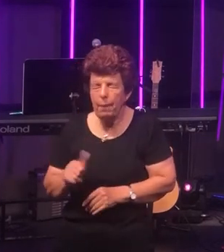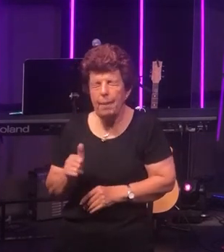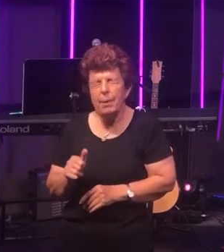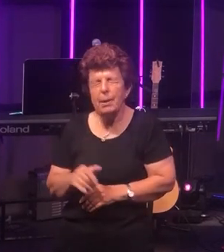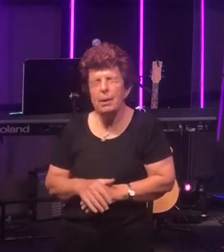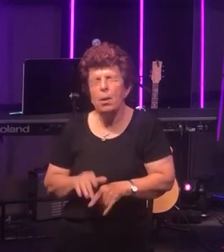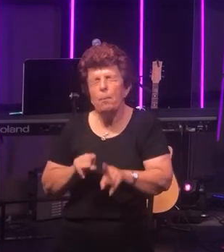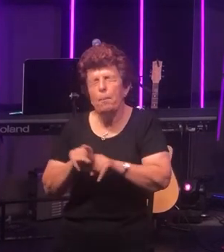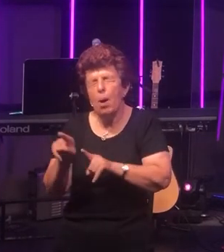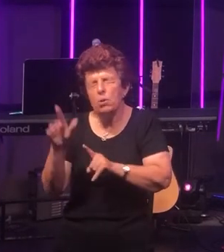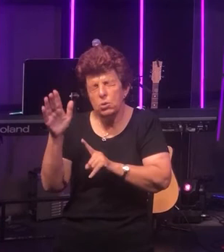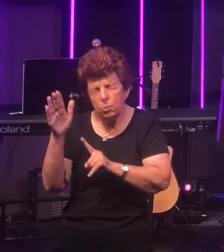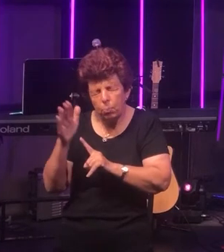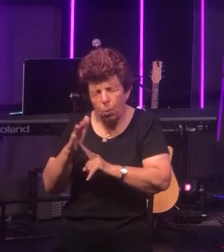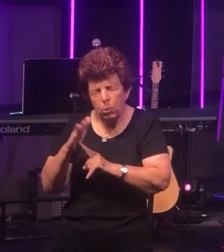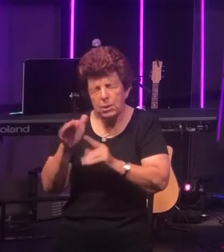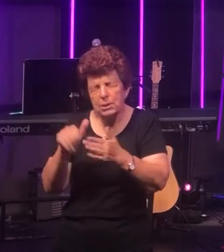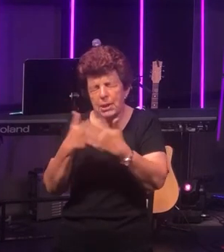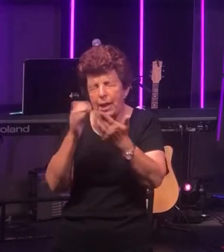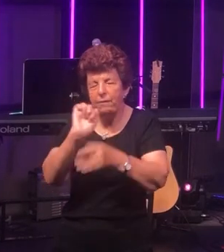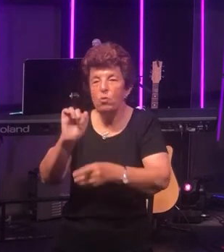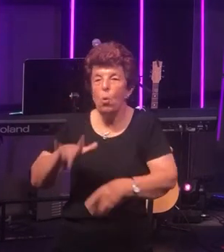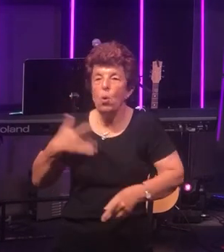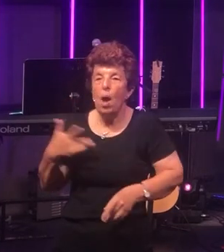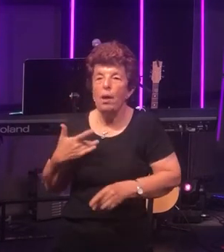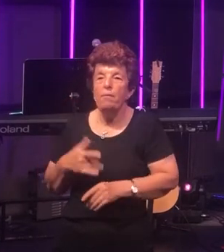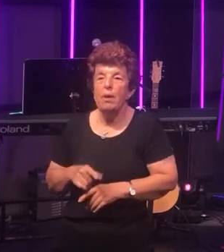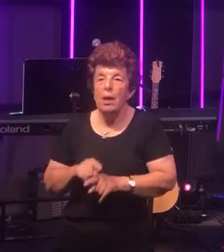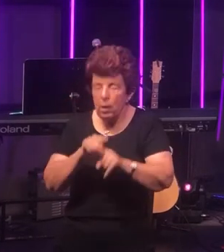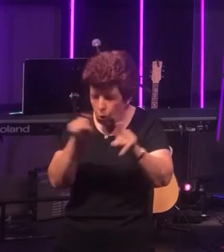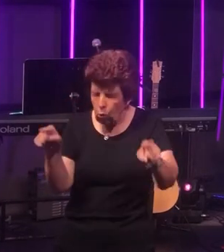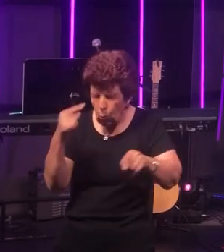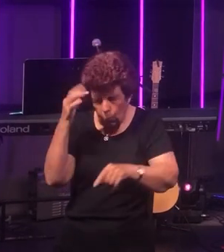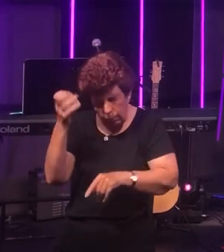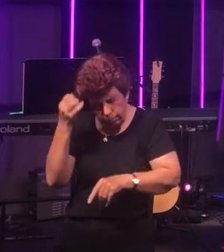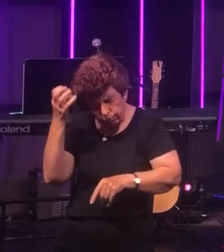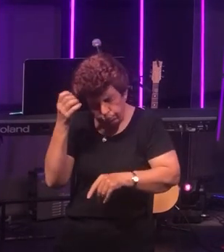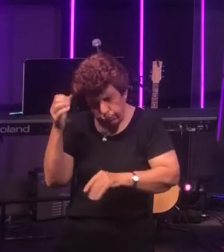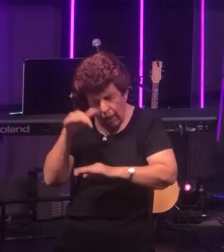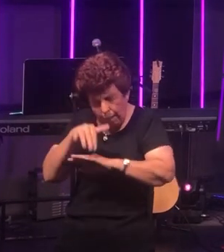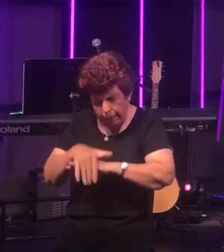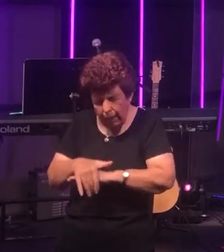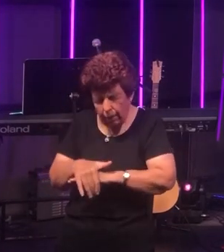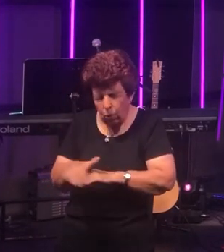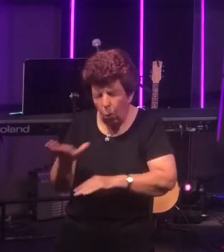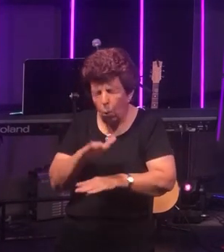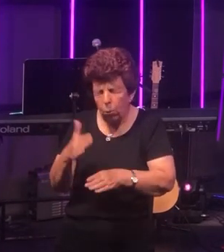significant day of your life - as you think about all that the Lord Jesus has